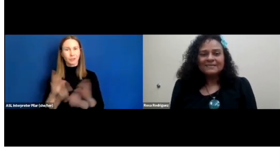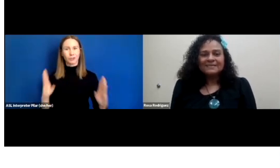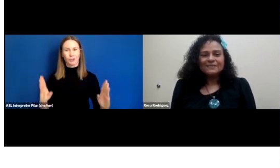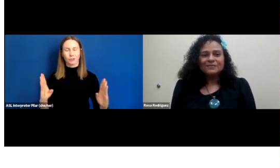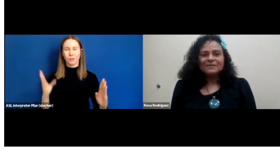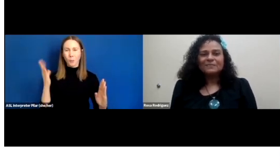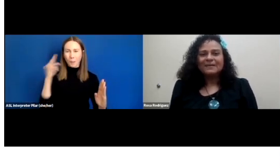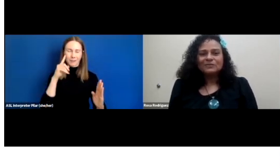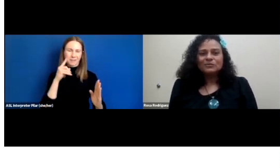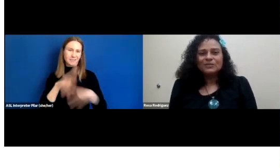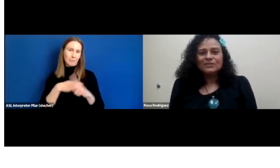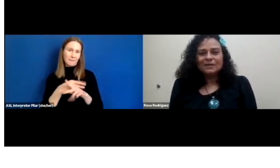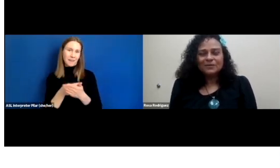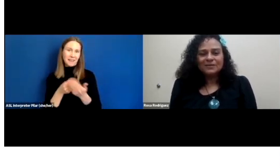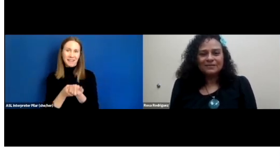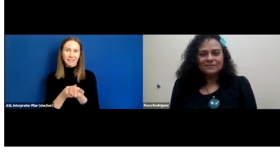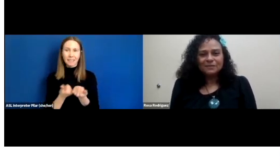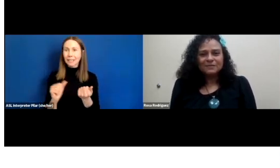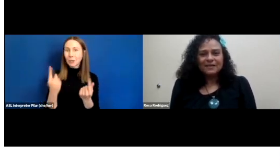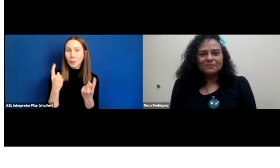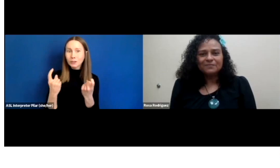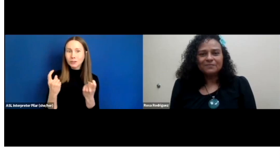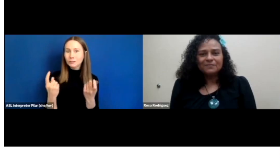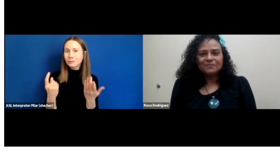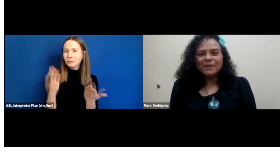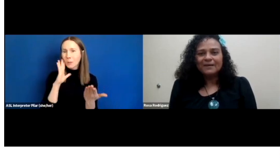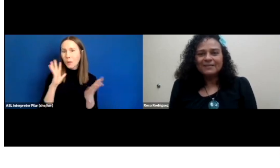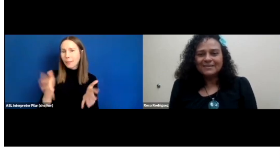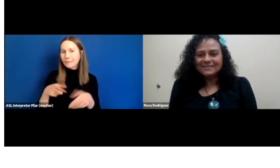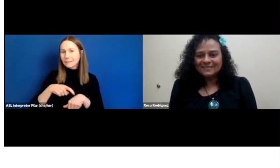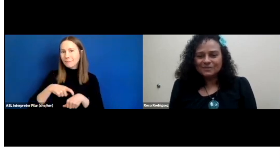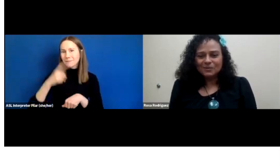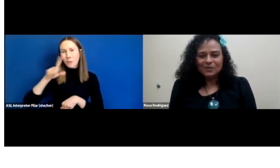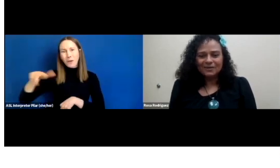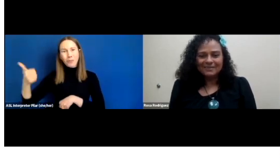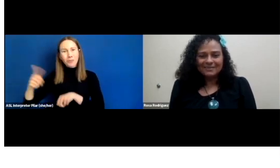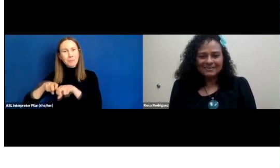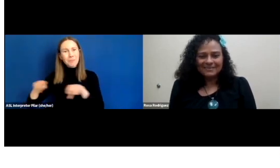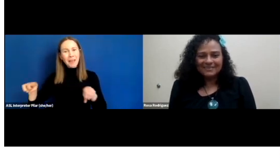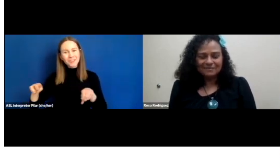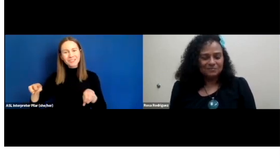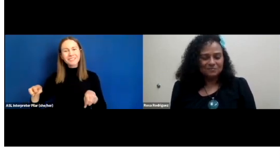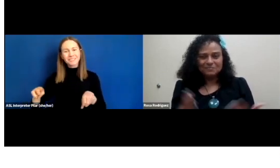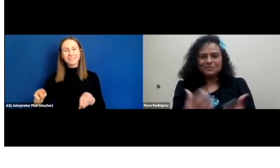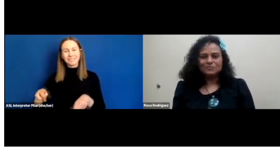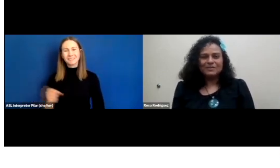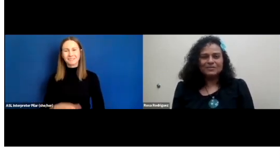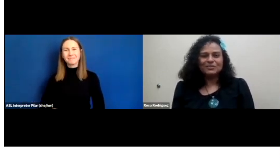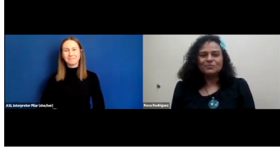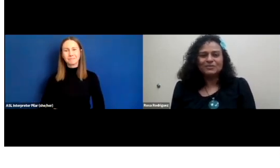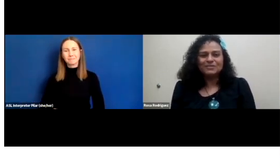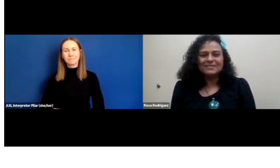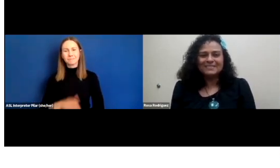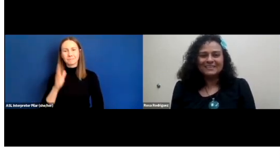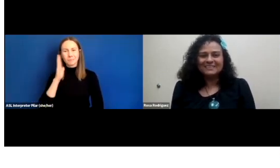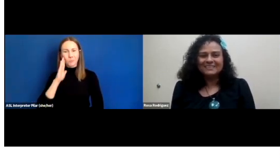So, if anybody has questions, I'm going to give some time for the other panelists to go on, and then we can share questions at the end.